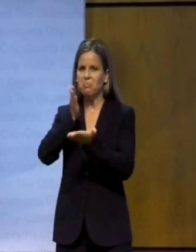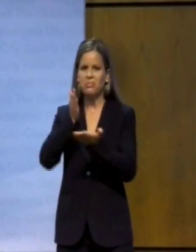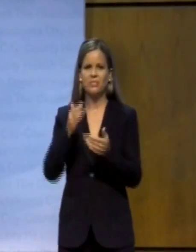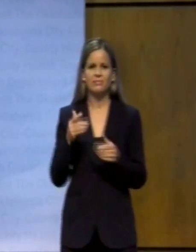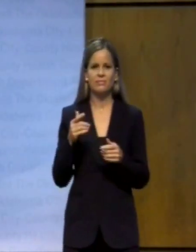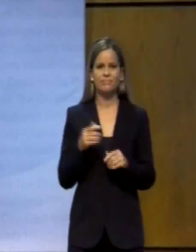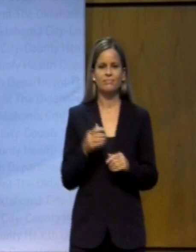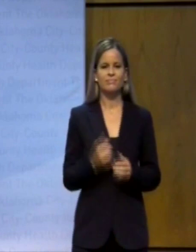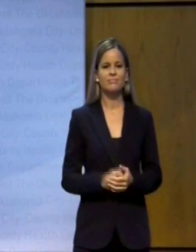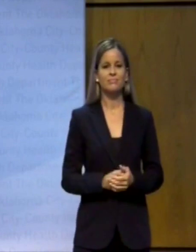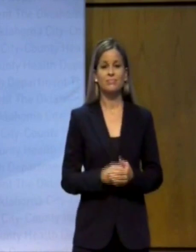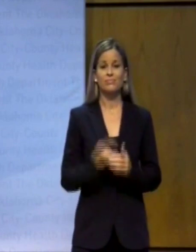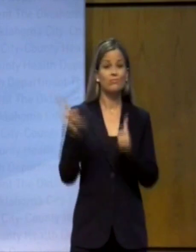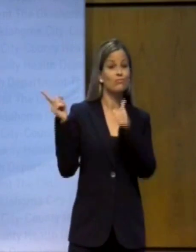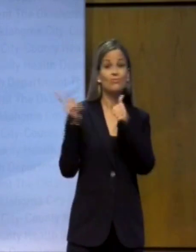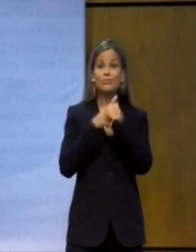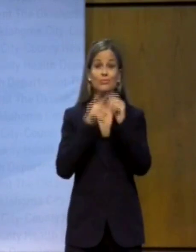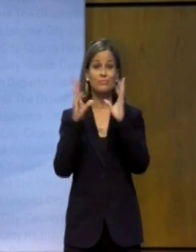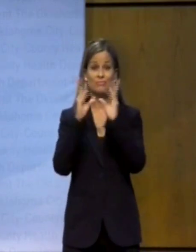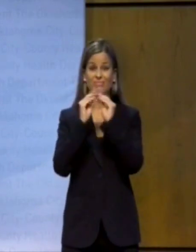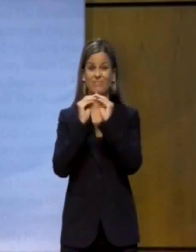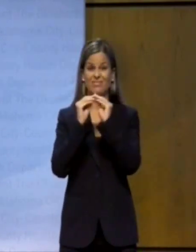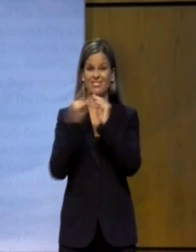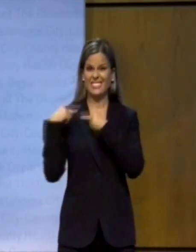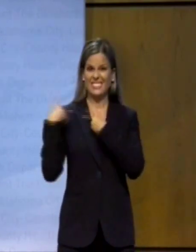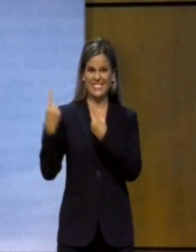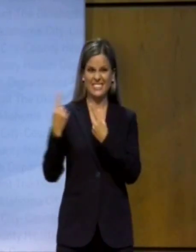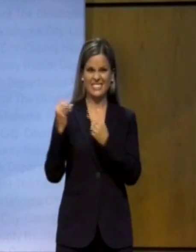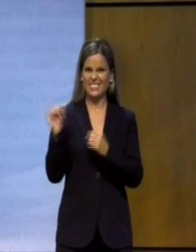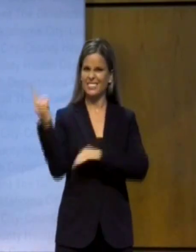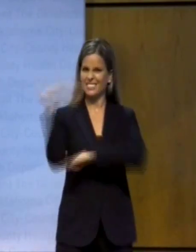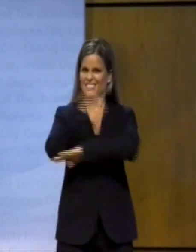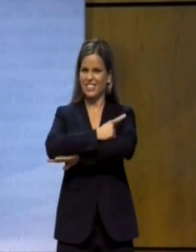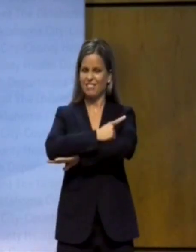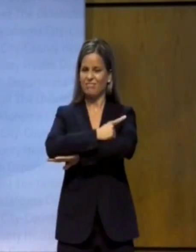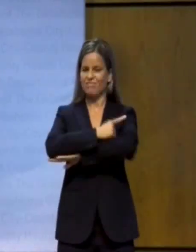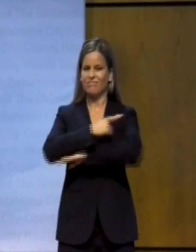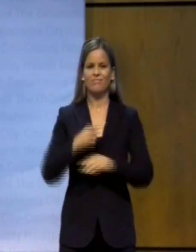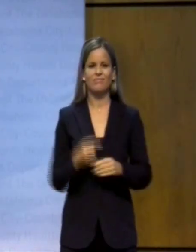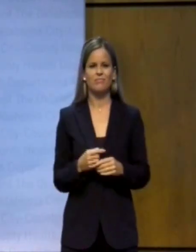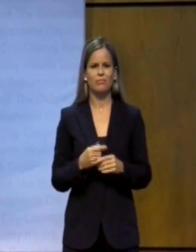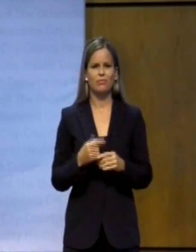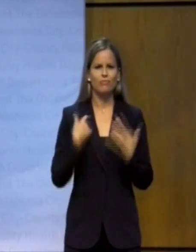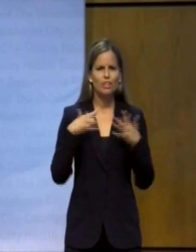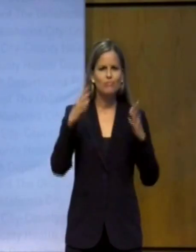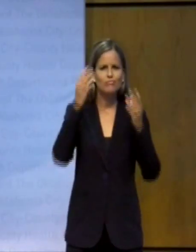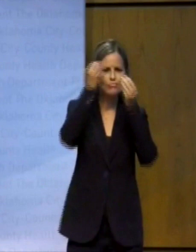press conference since that day I said at that time that you would hear from me if any of the